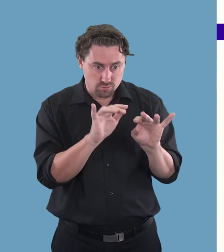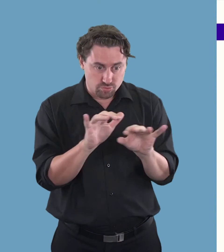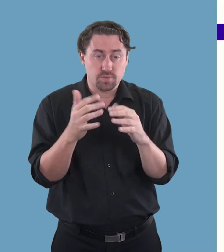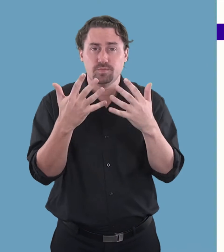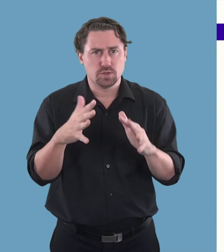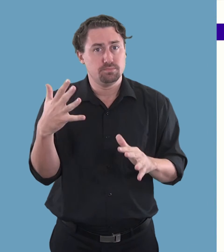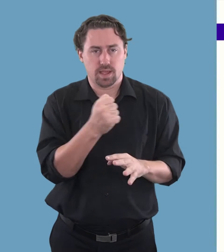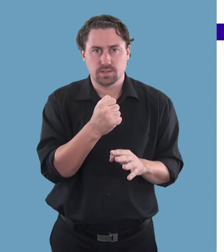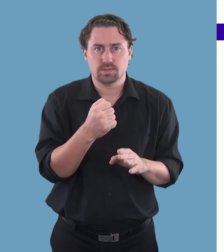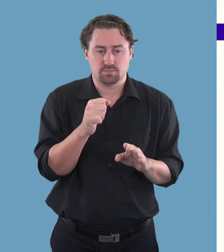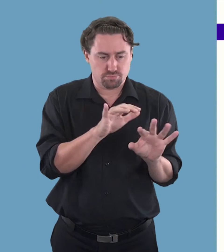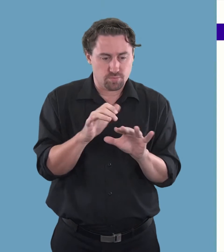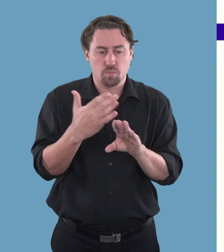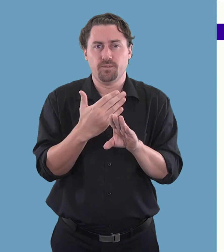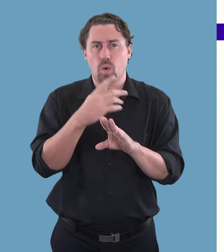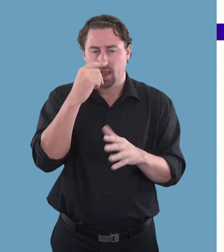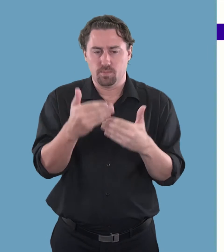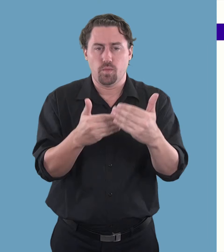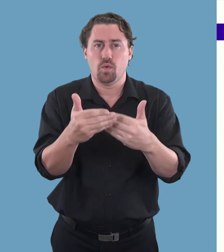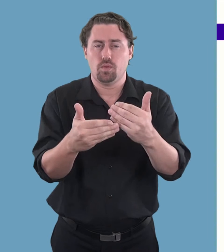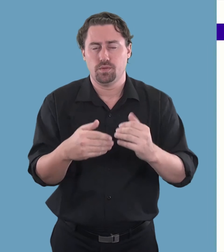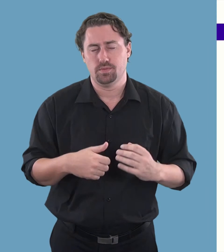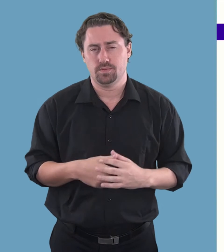(this is required)